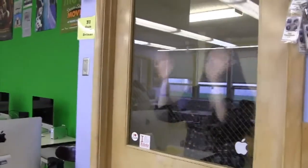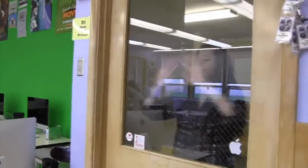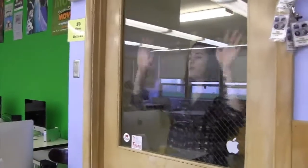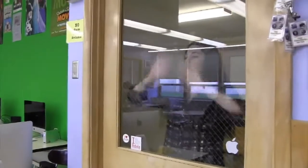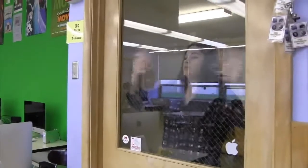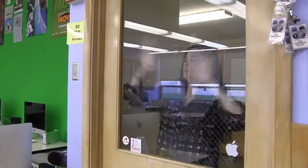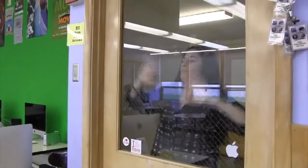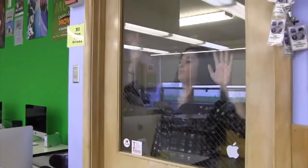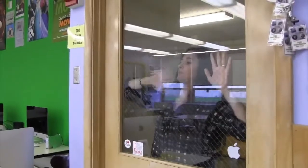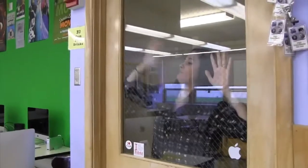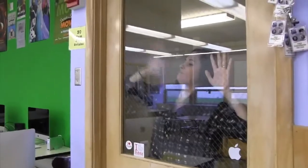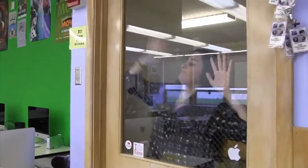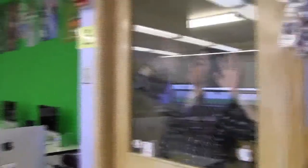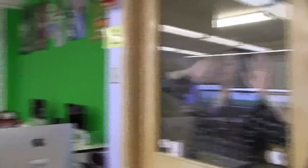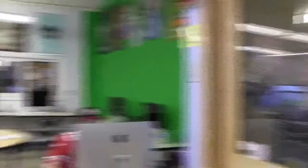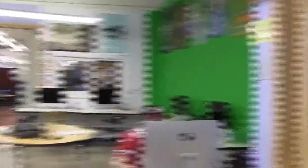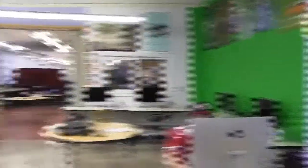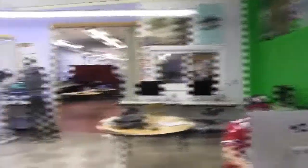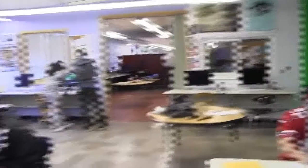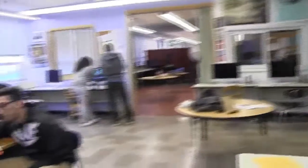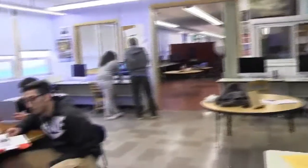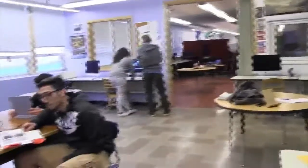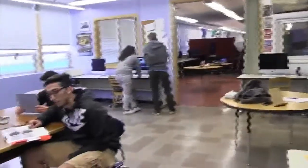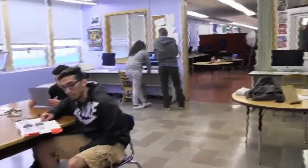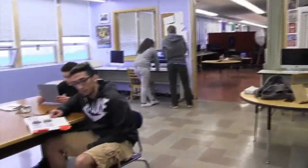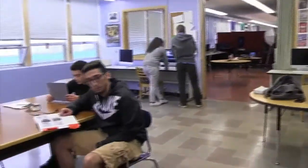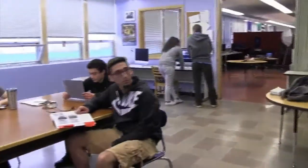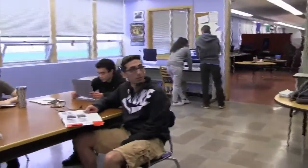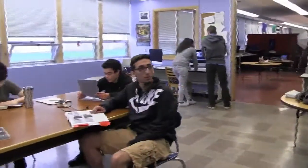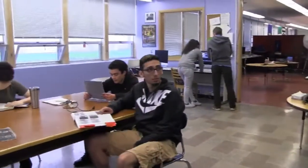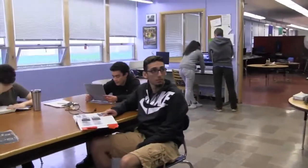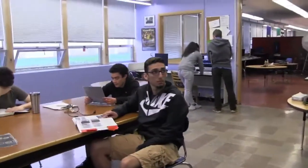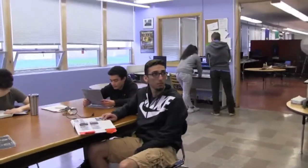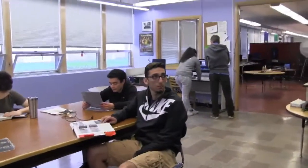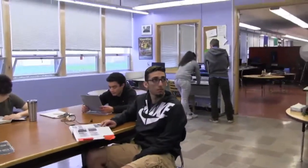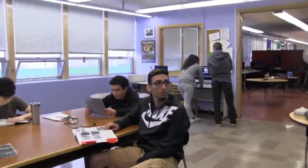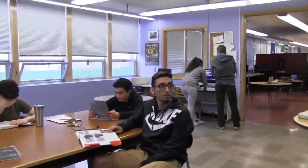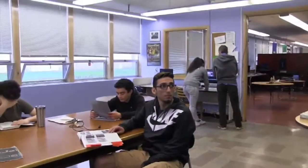Guys, hello? Hey!